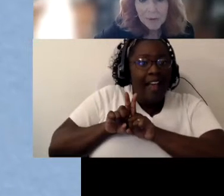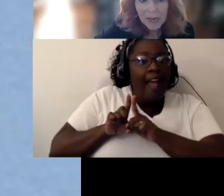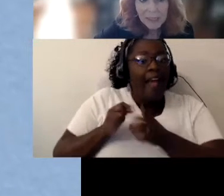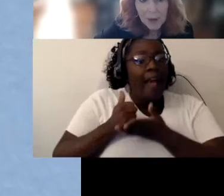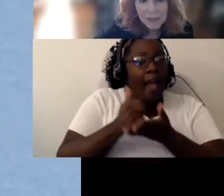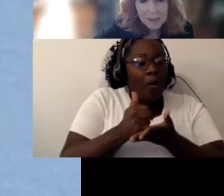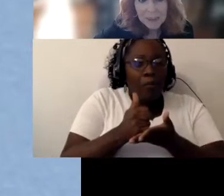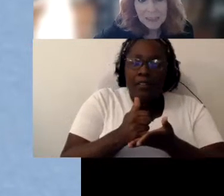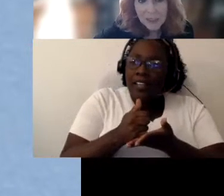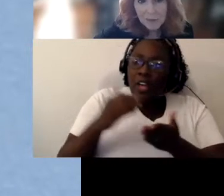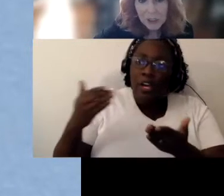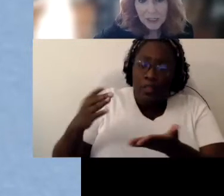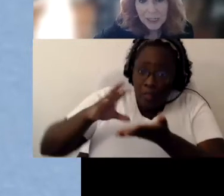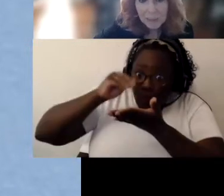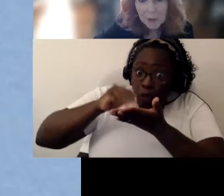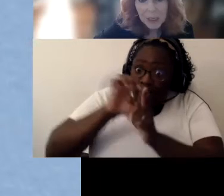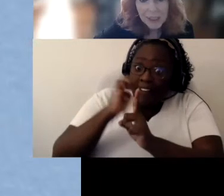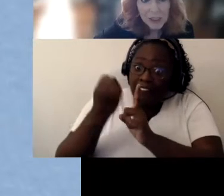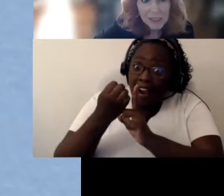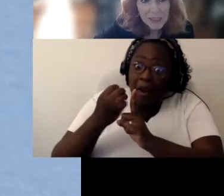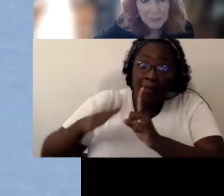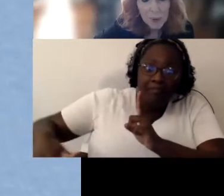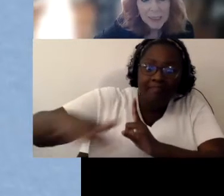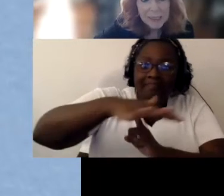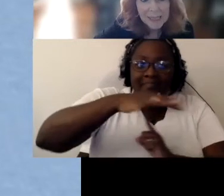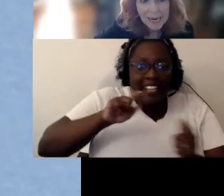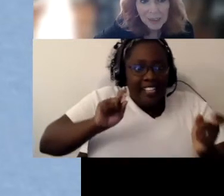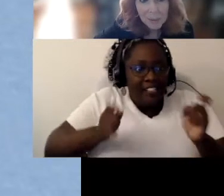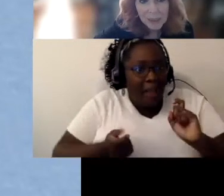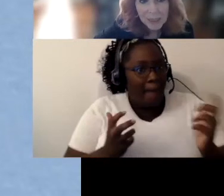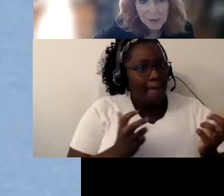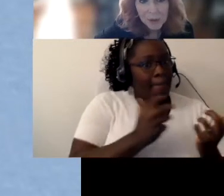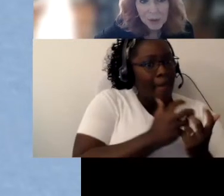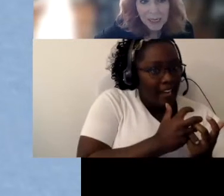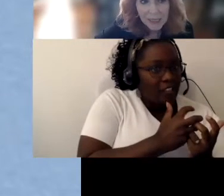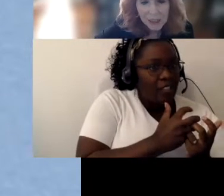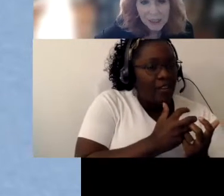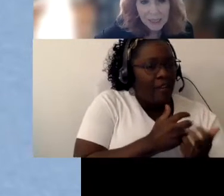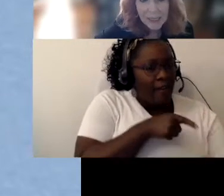providing possibilities for shared exploration and supporting tactile perceptual strategies